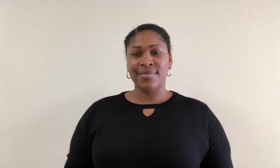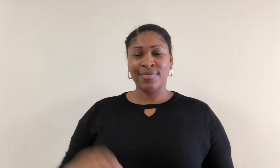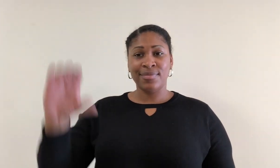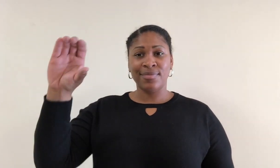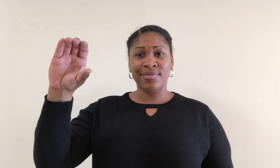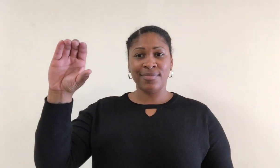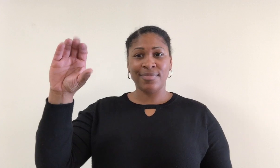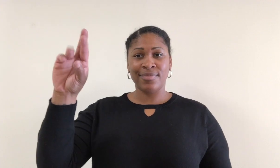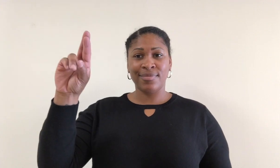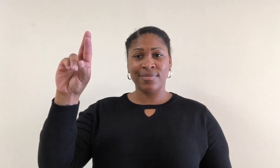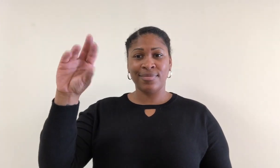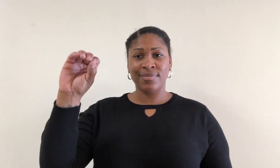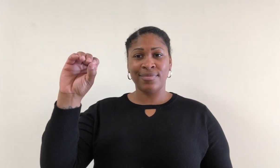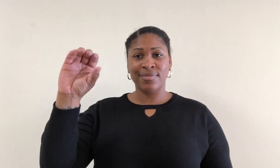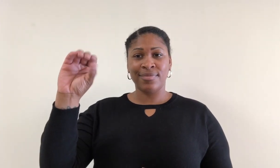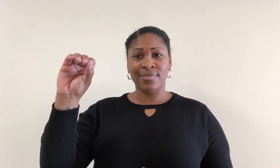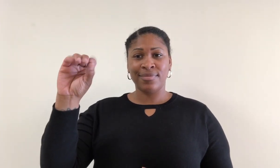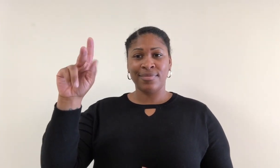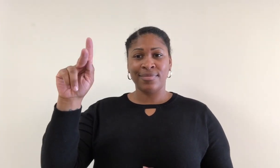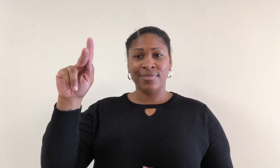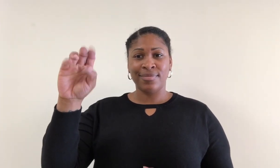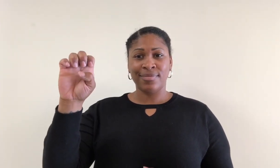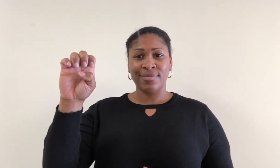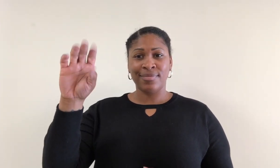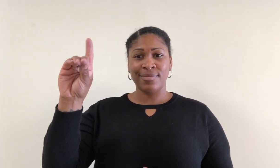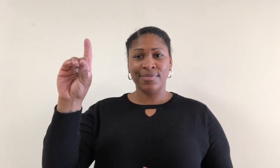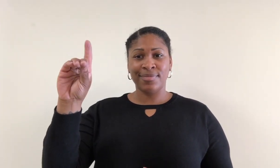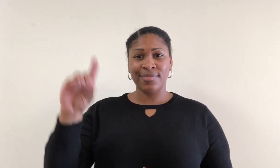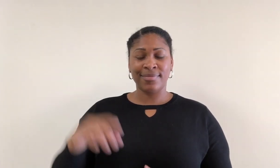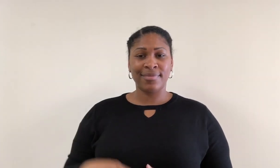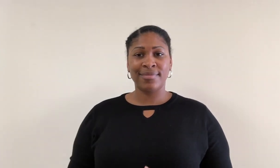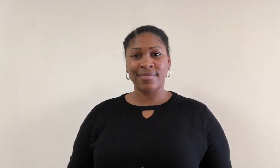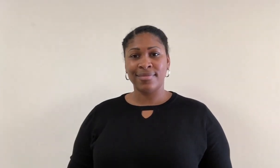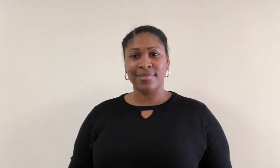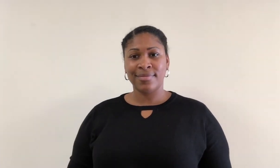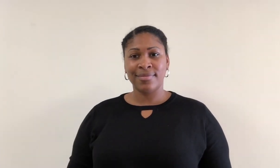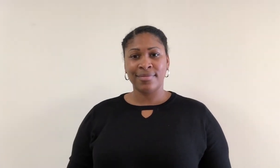Crooked